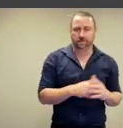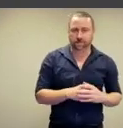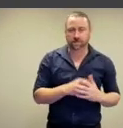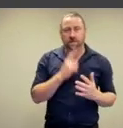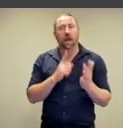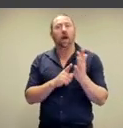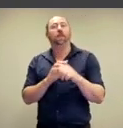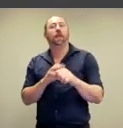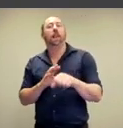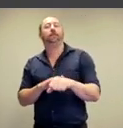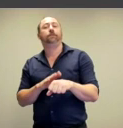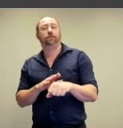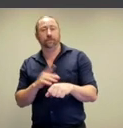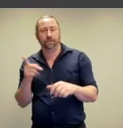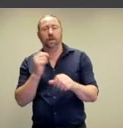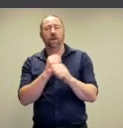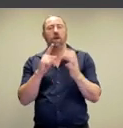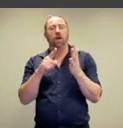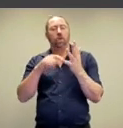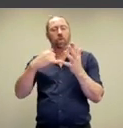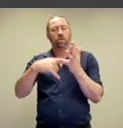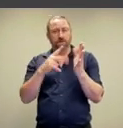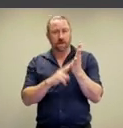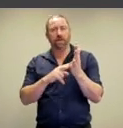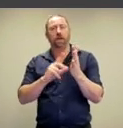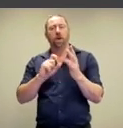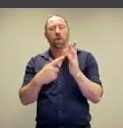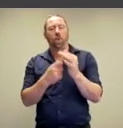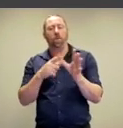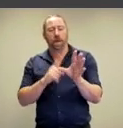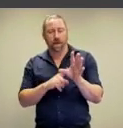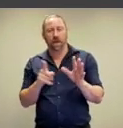is naked. On the left, we're looking at Gustav